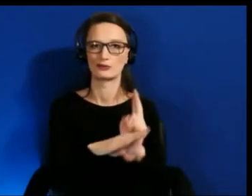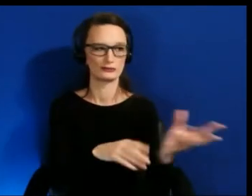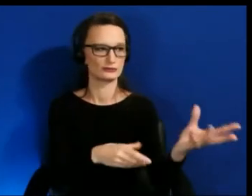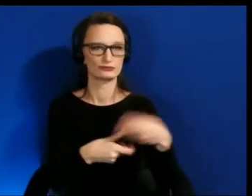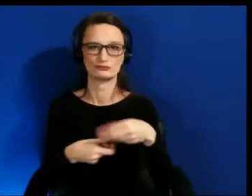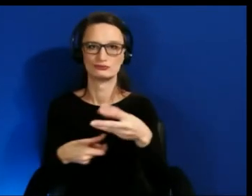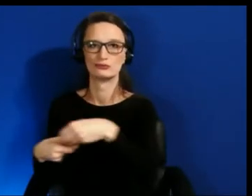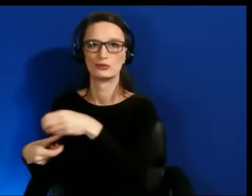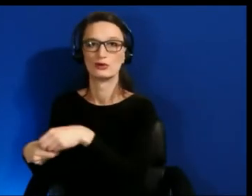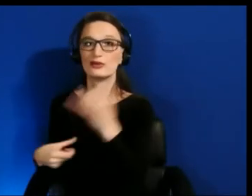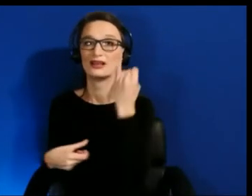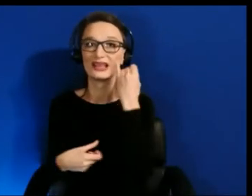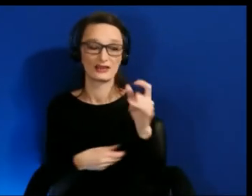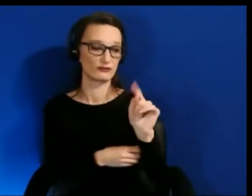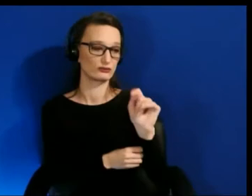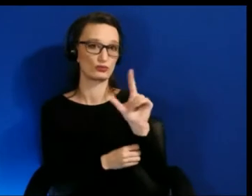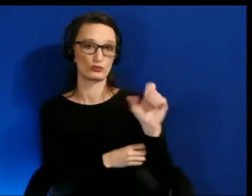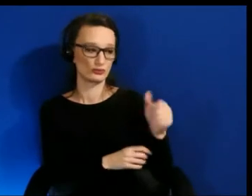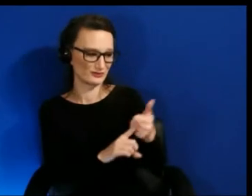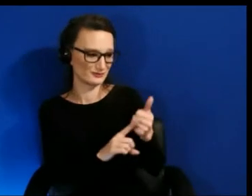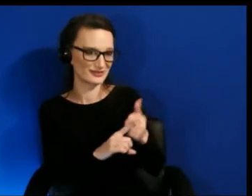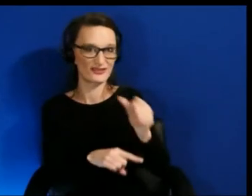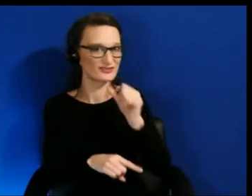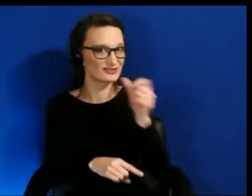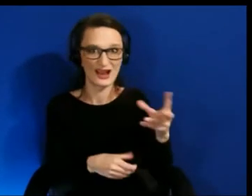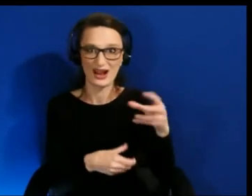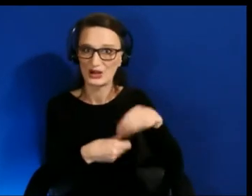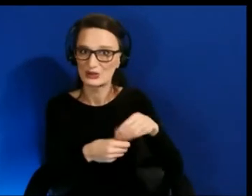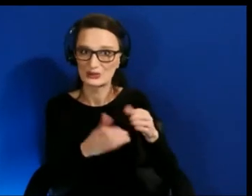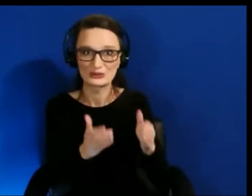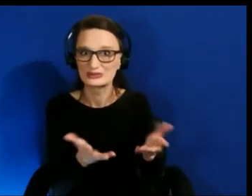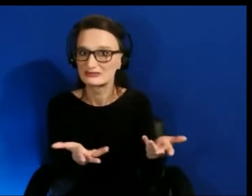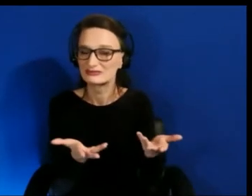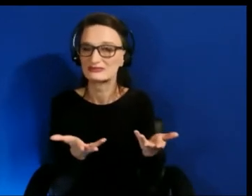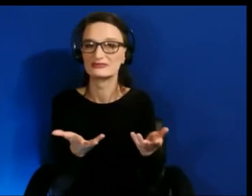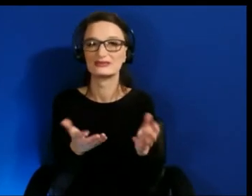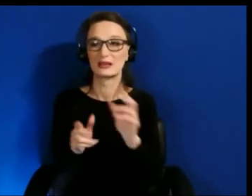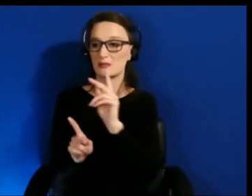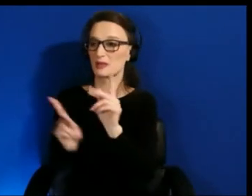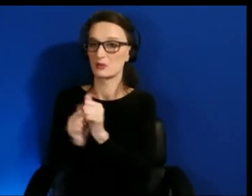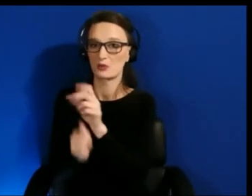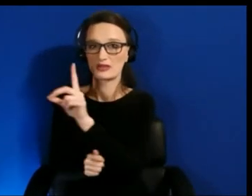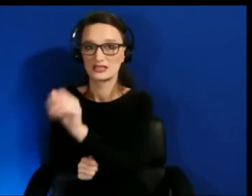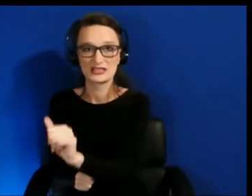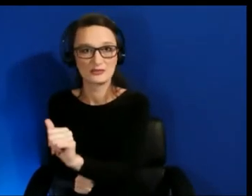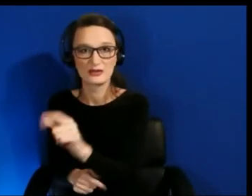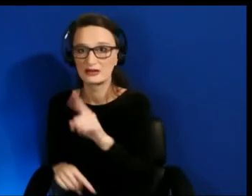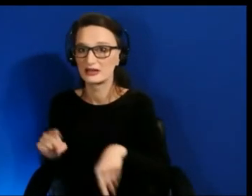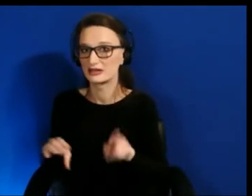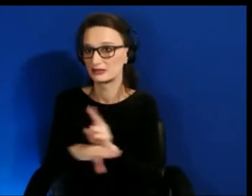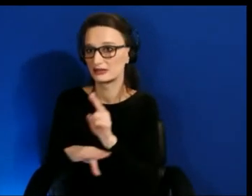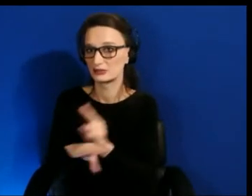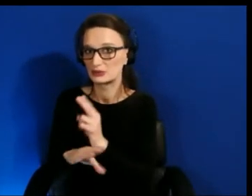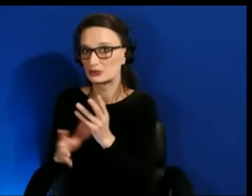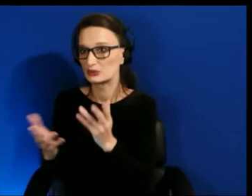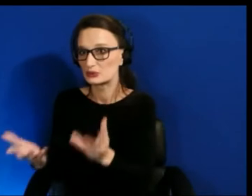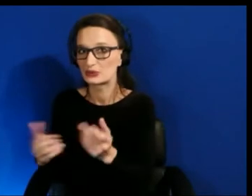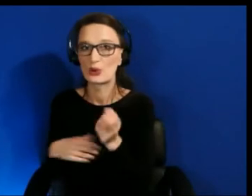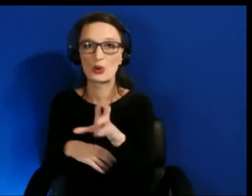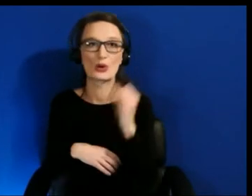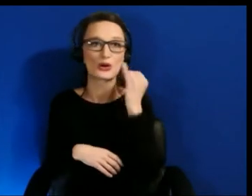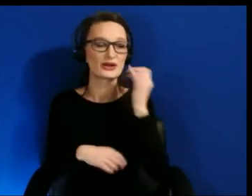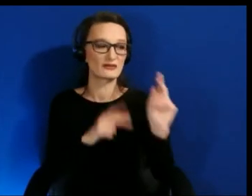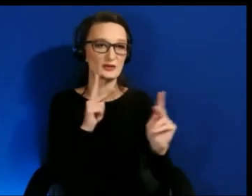of people with disabilities, and as the folks on this panel have spoken about people who are also not thought about in design. People who have lower